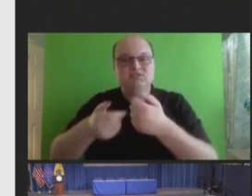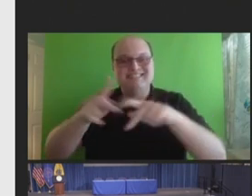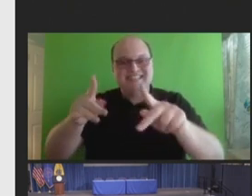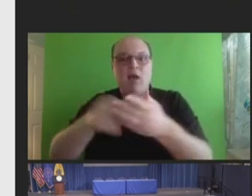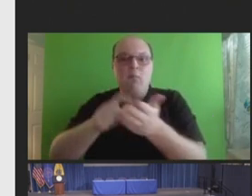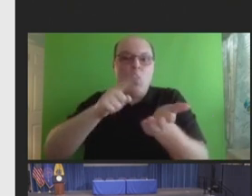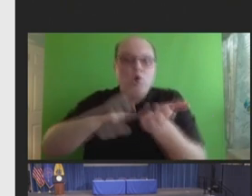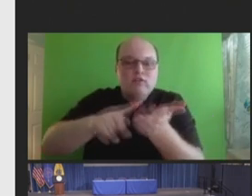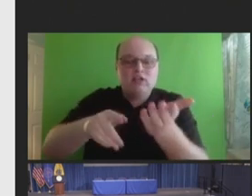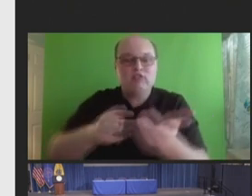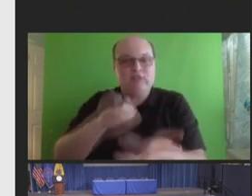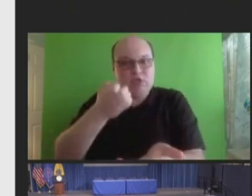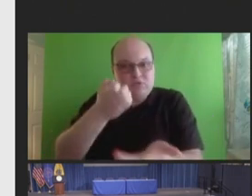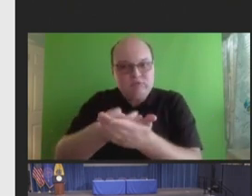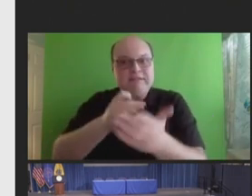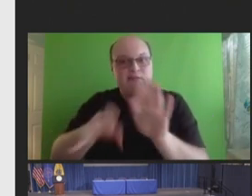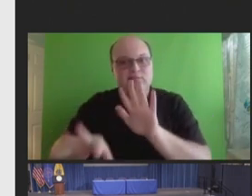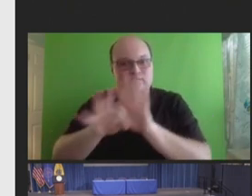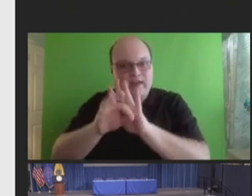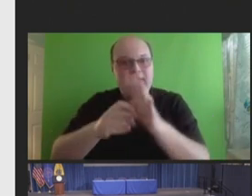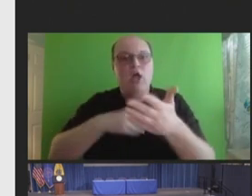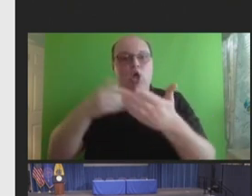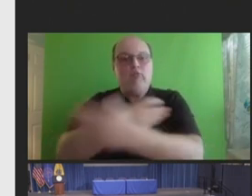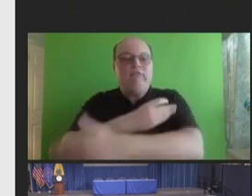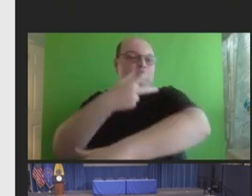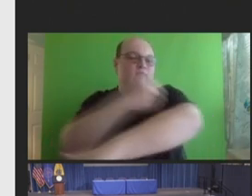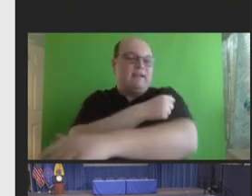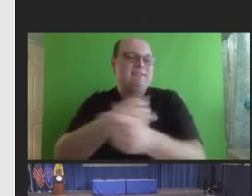science and new vaccine recommendations.